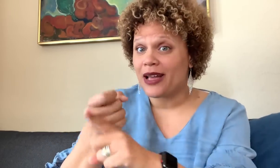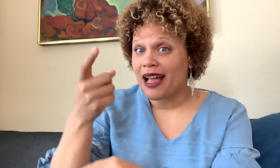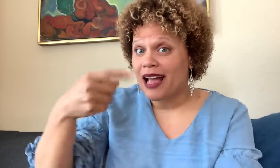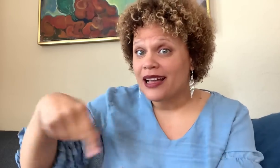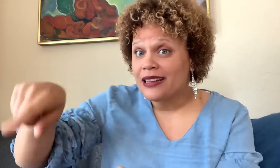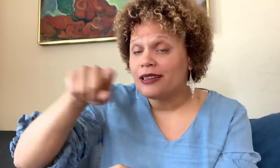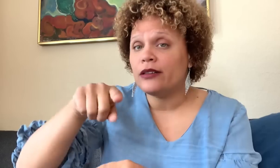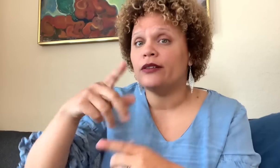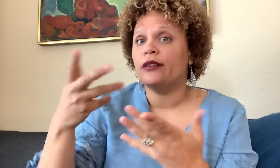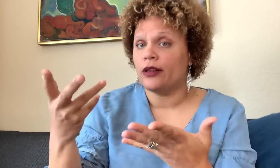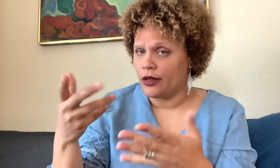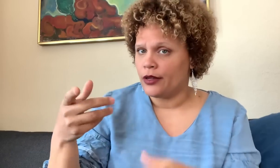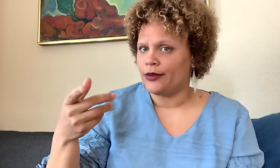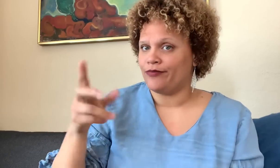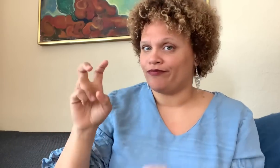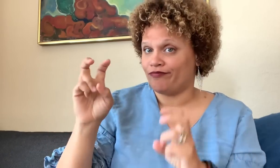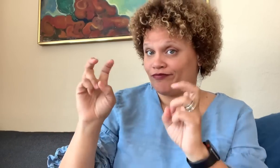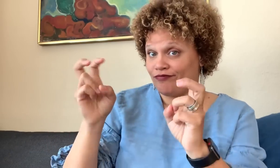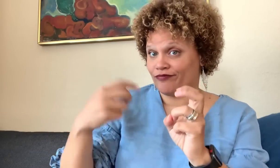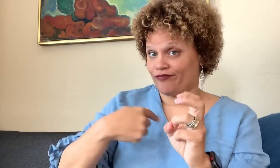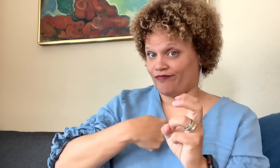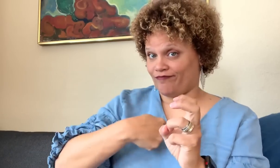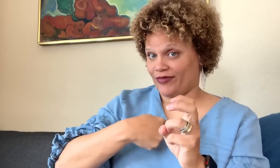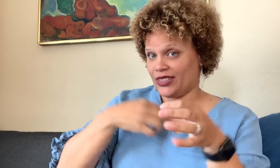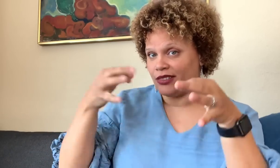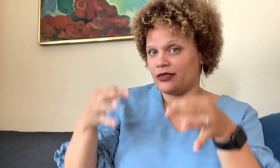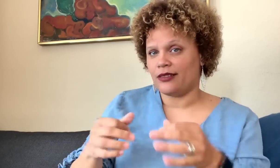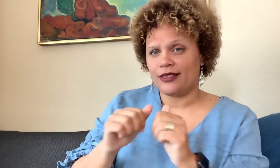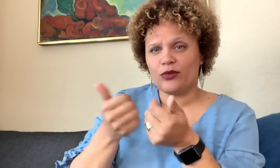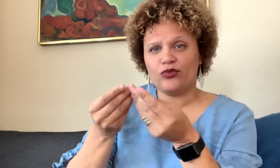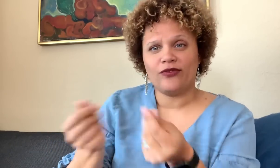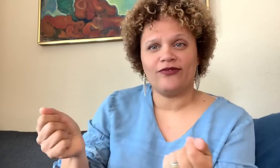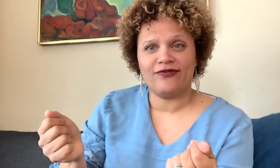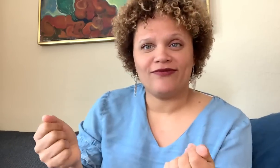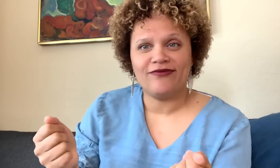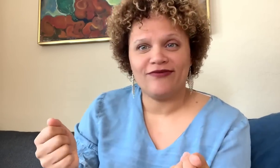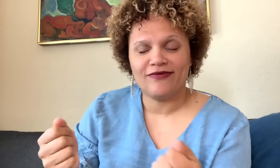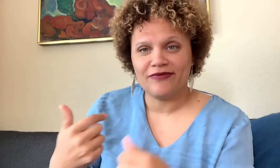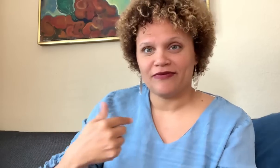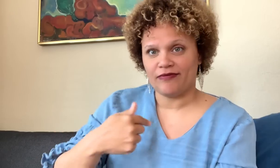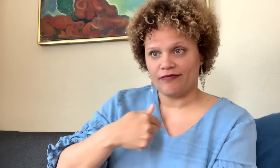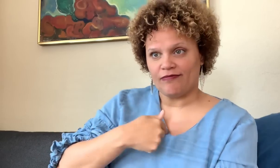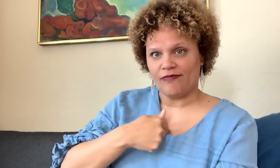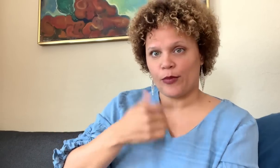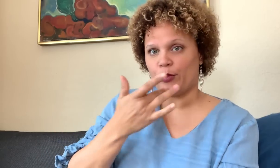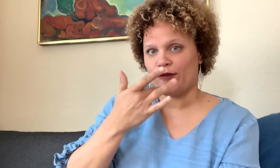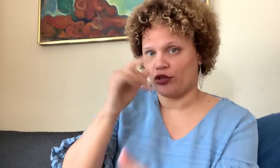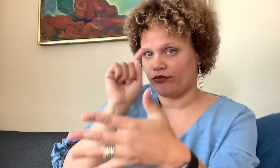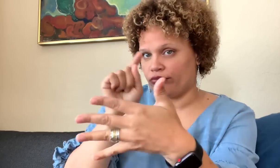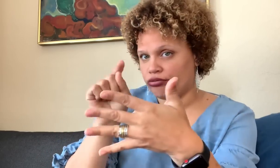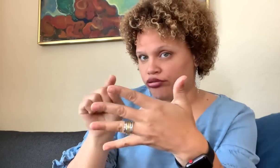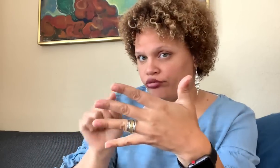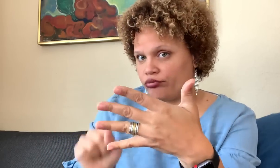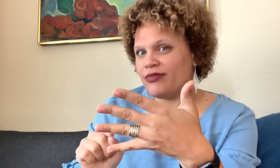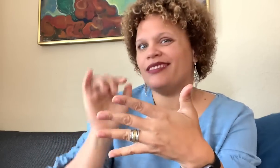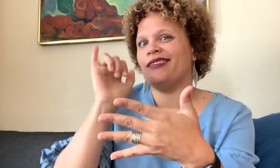Once they feel better by making it clear that it wasn't their intent, they take the liberty of deciding the solution.